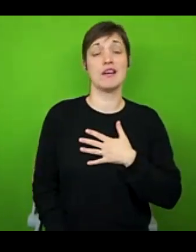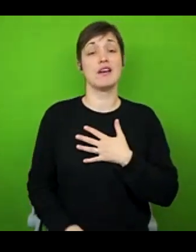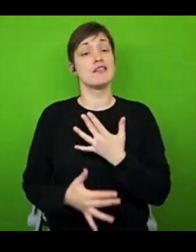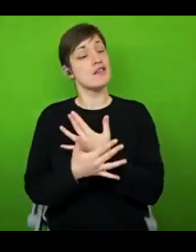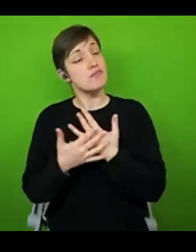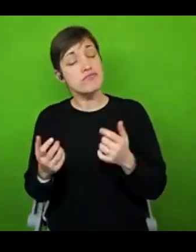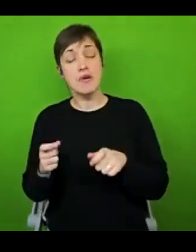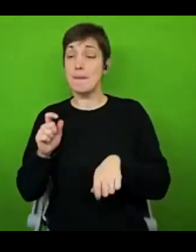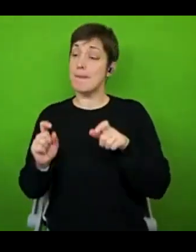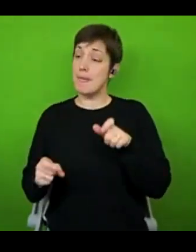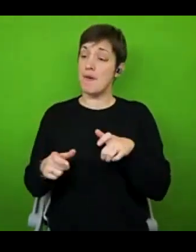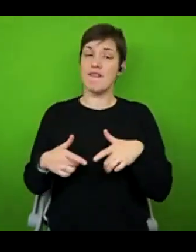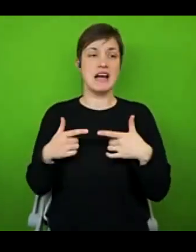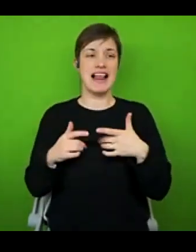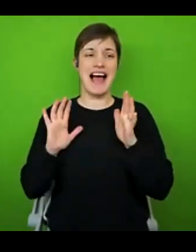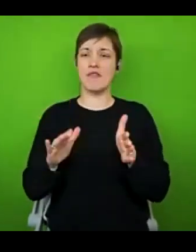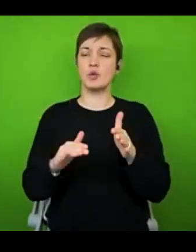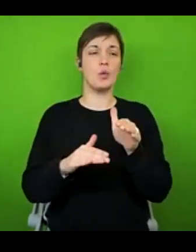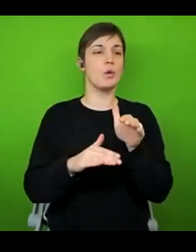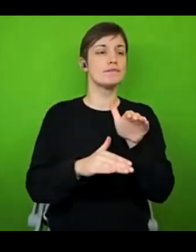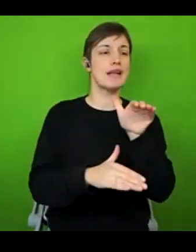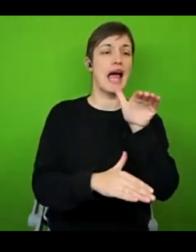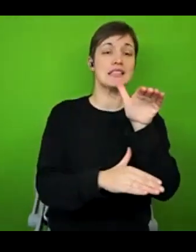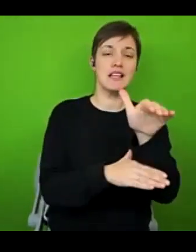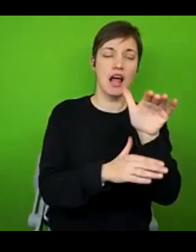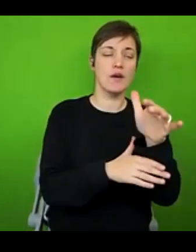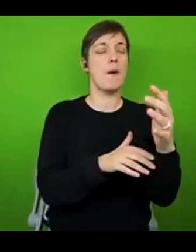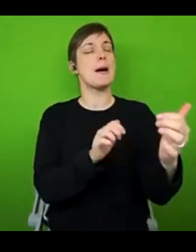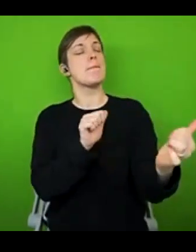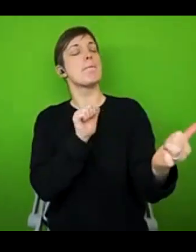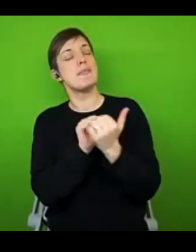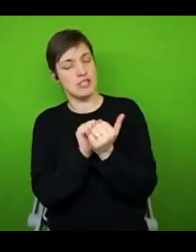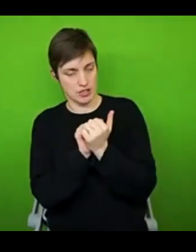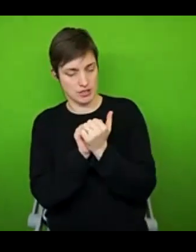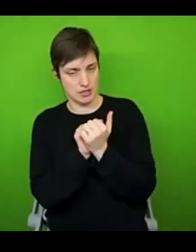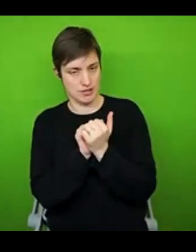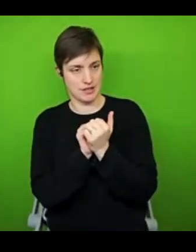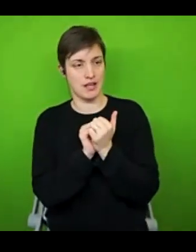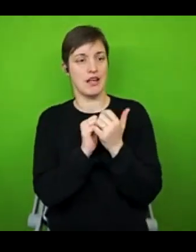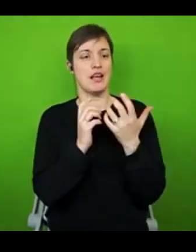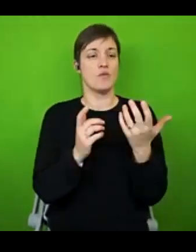need to seek external position, permission not position, external permission before utilising aid and